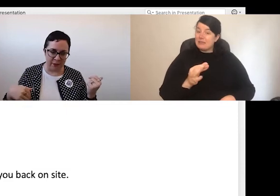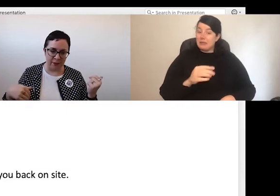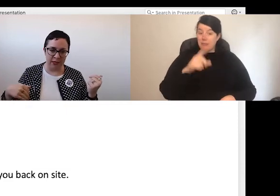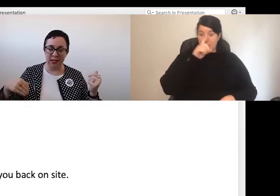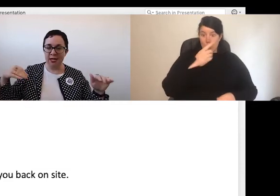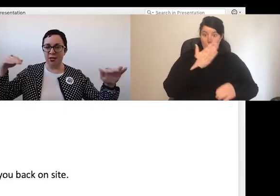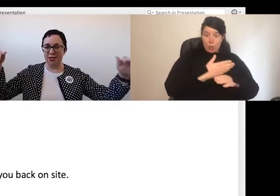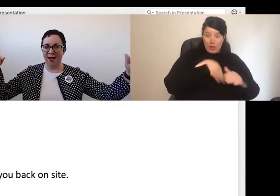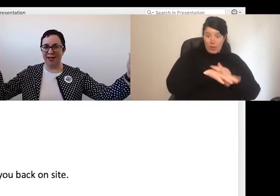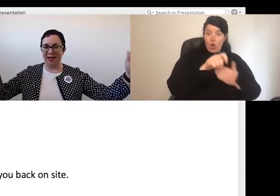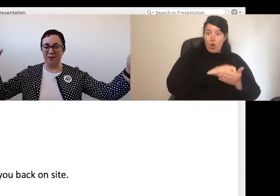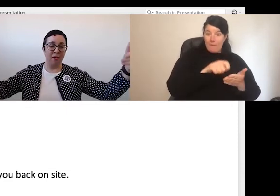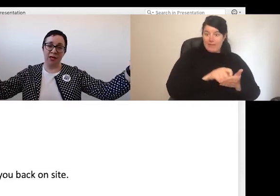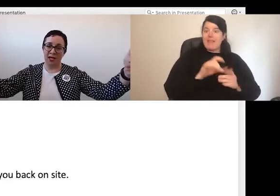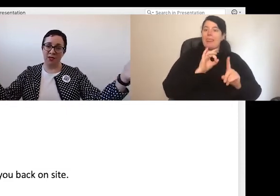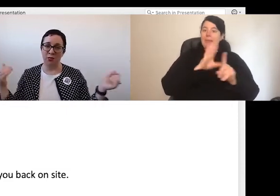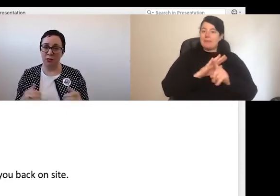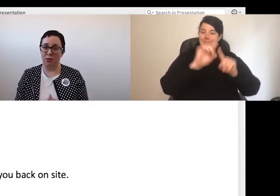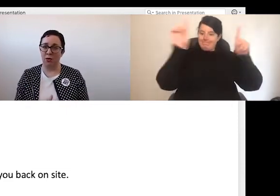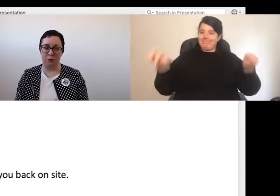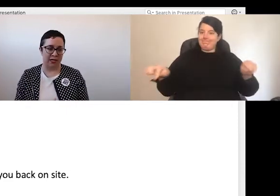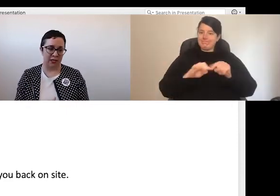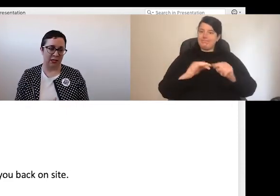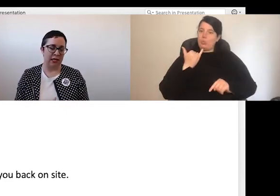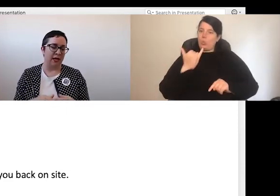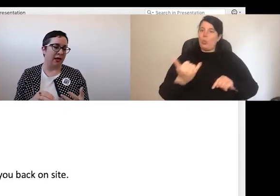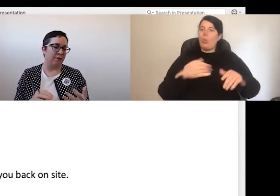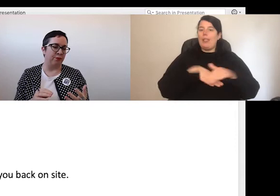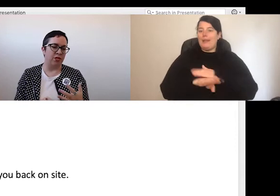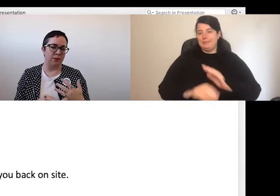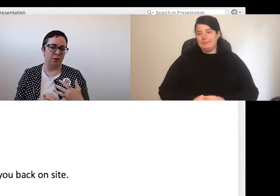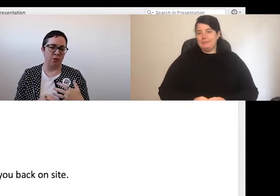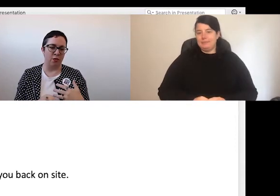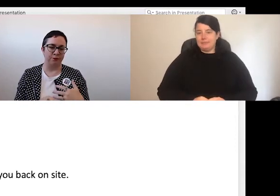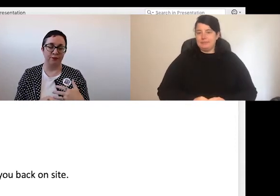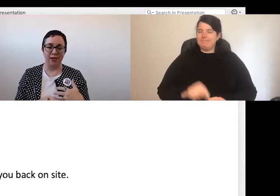members to dial in from their individual workplaces, which is more